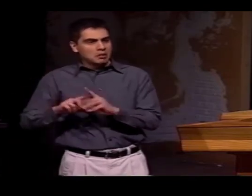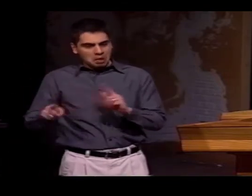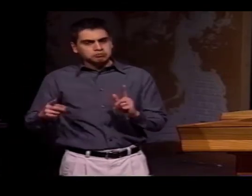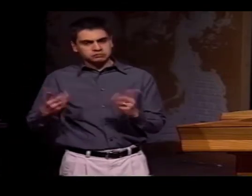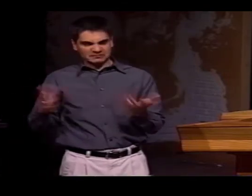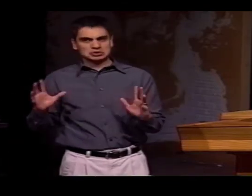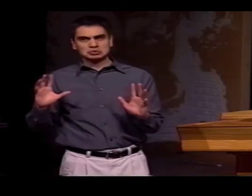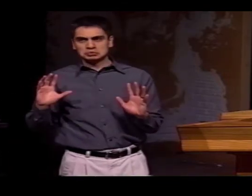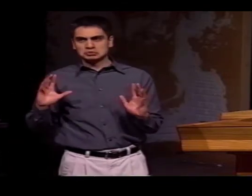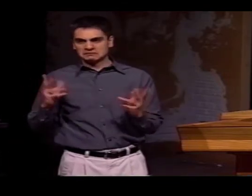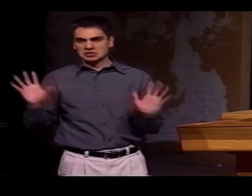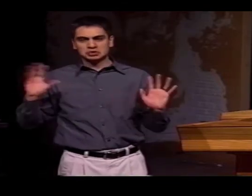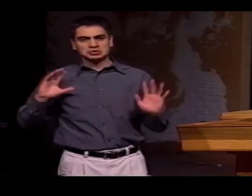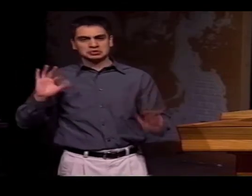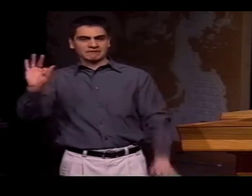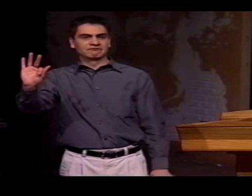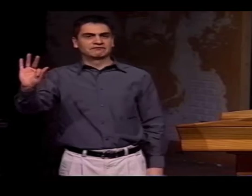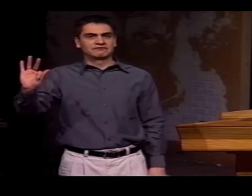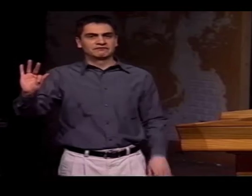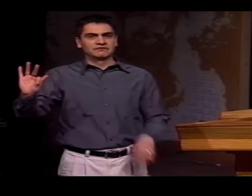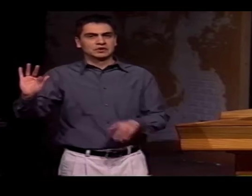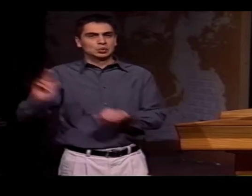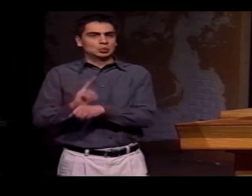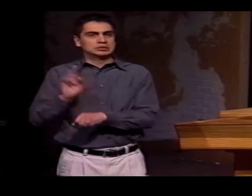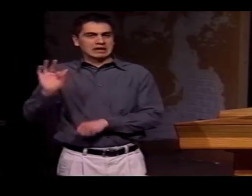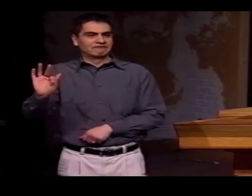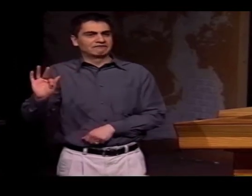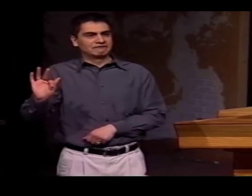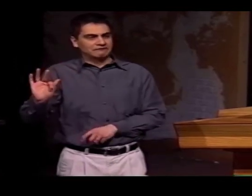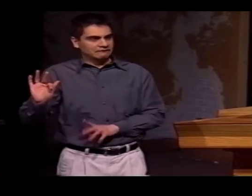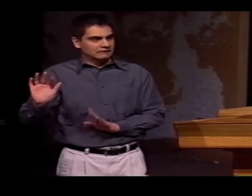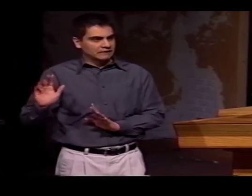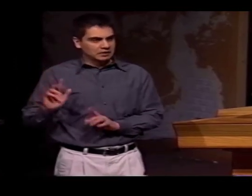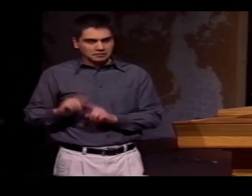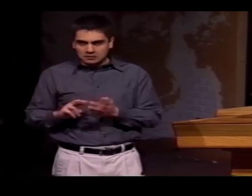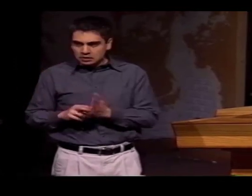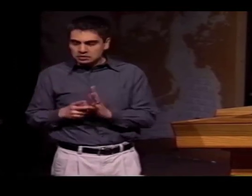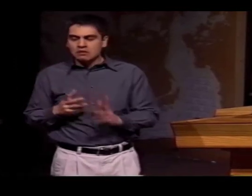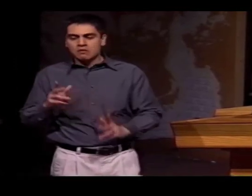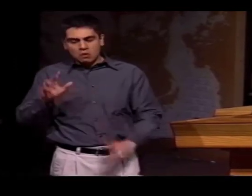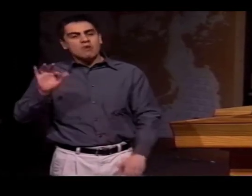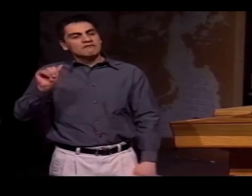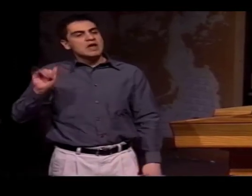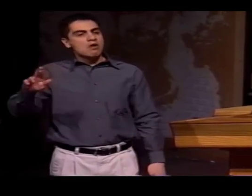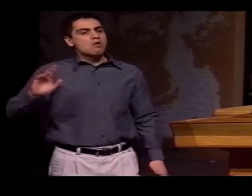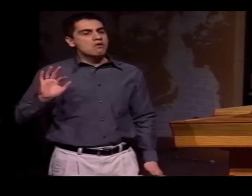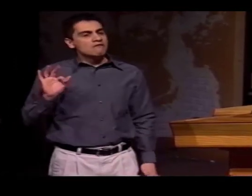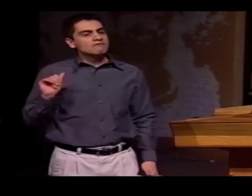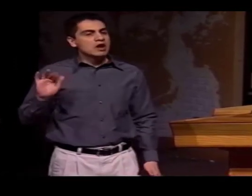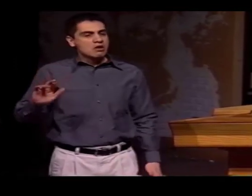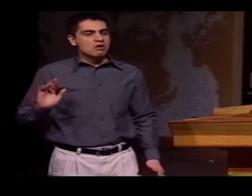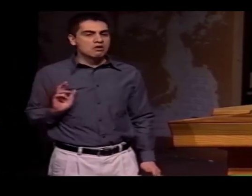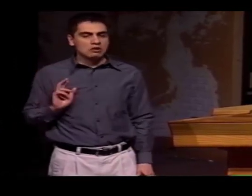A PERSON MIGHT HAVE GROWN UP IN MEXICO, AND THEY HAVE THAT NATIVE-- THAT NATURAL INSTINCT